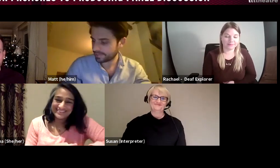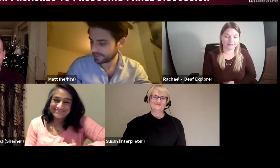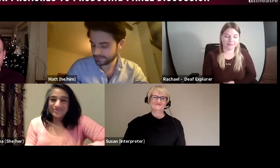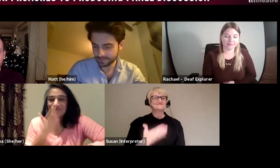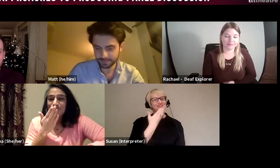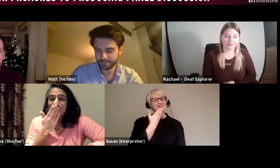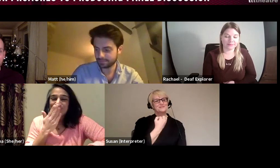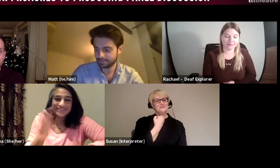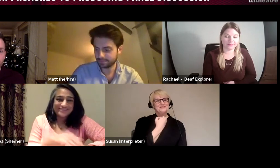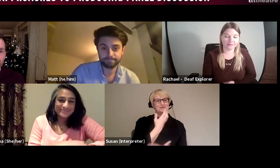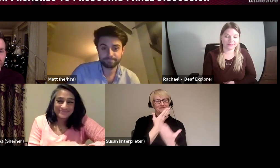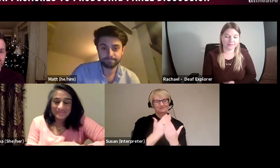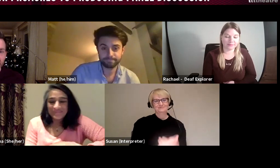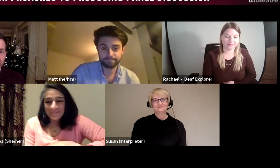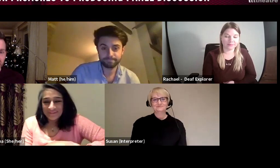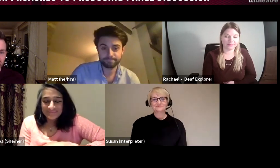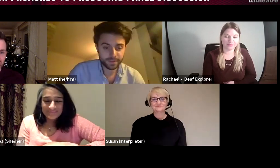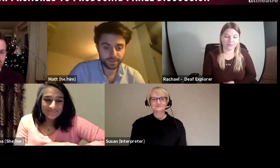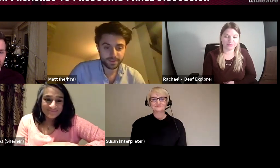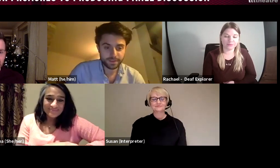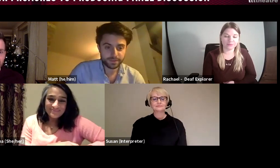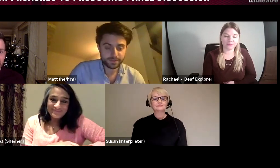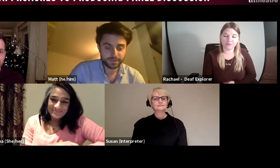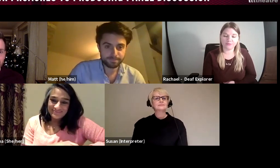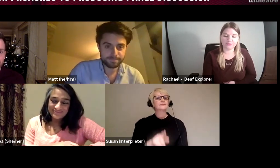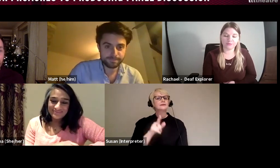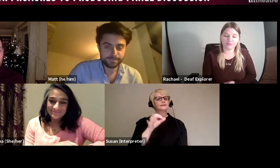Next question is what routes do you think there are for deaf and hearing people to